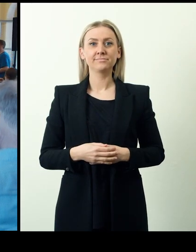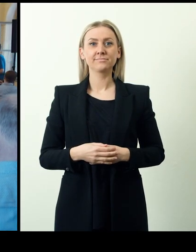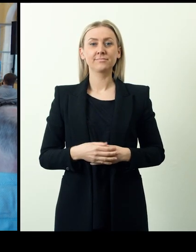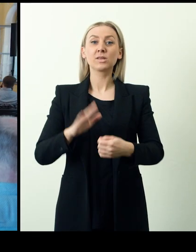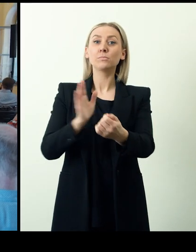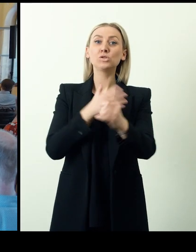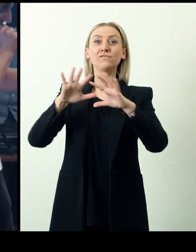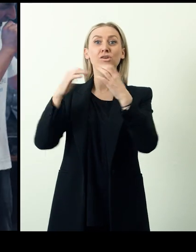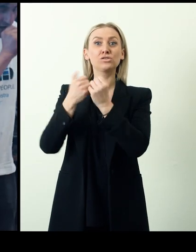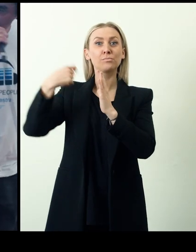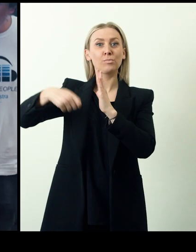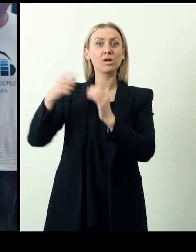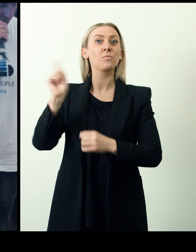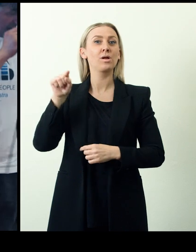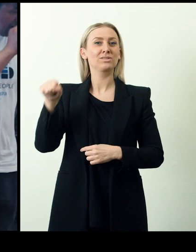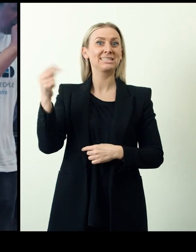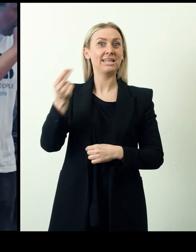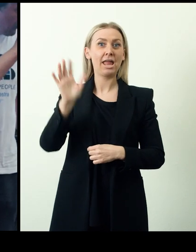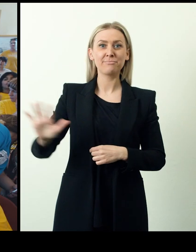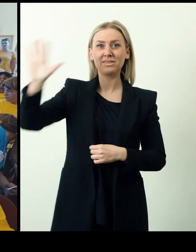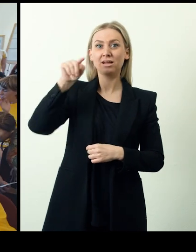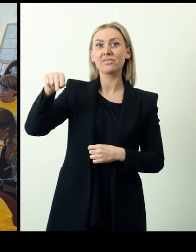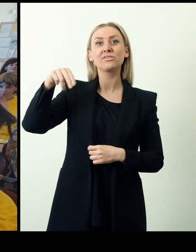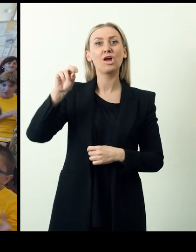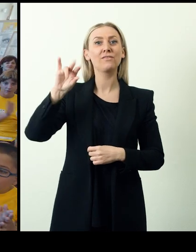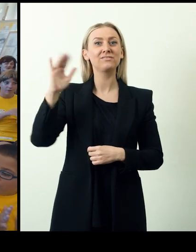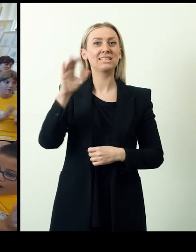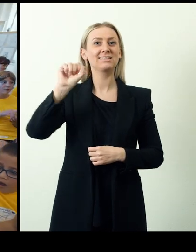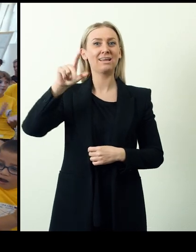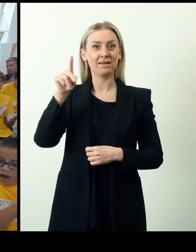The Music Workshop is a project operating within Milan Petrović, a boarding school